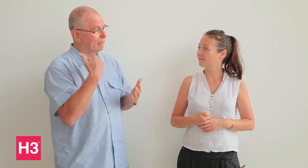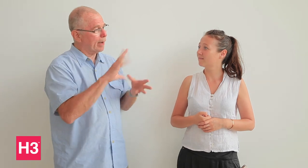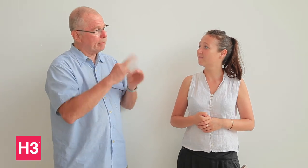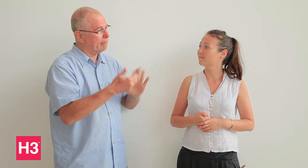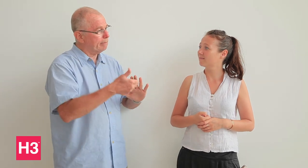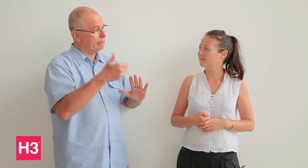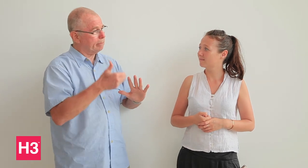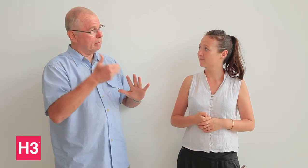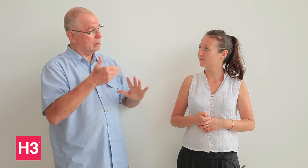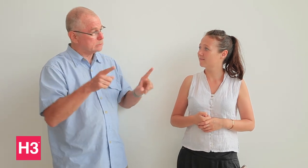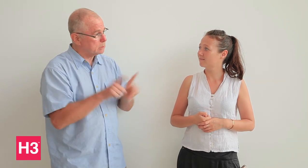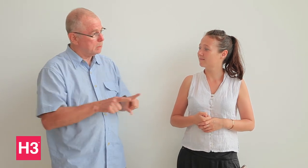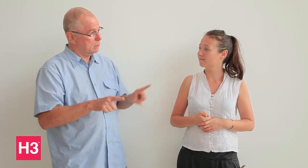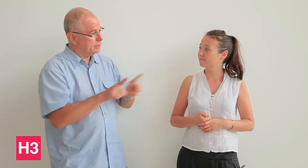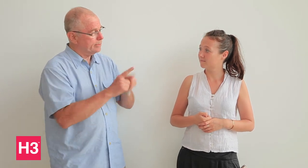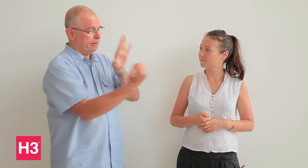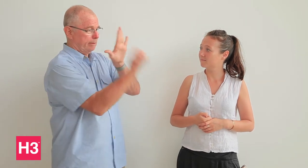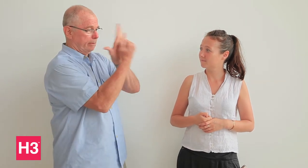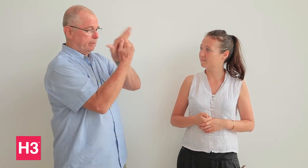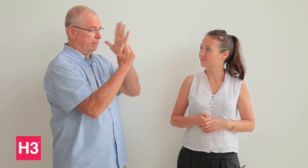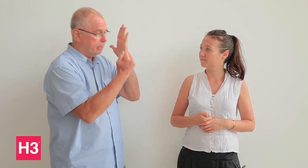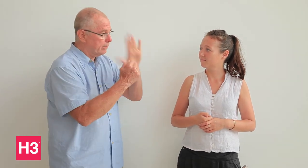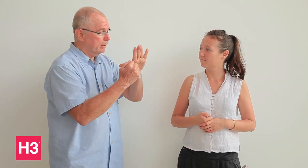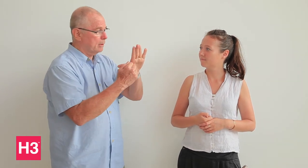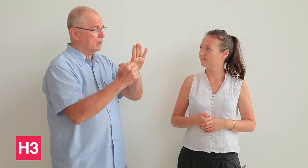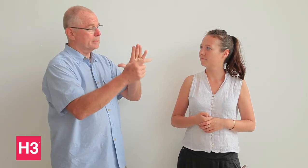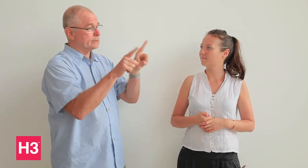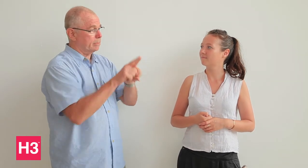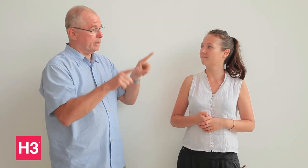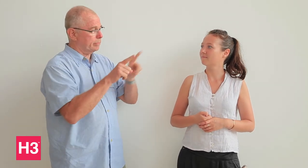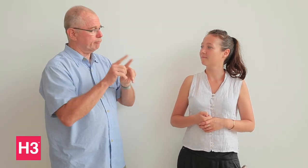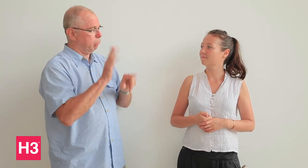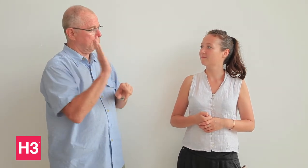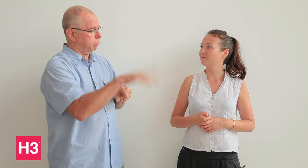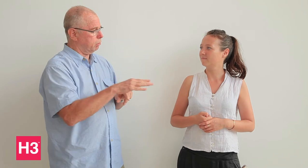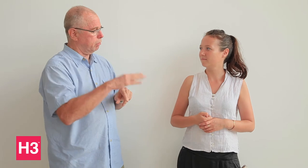tired of that-- saying that athletes should work, earn money and pay